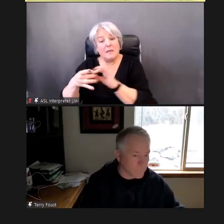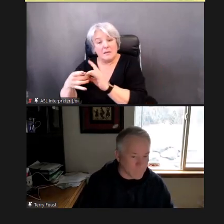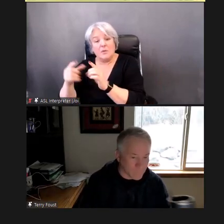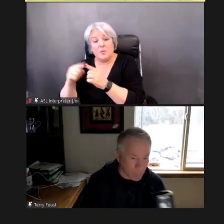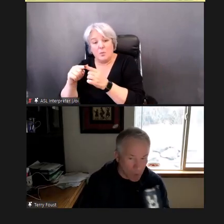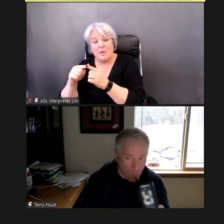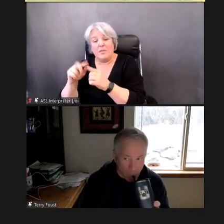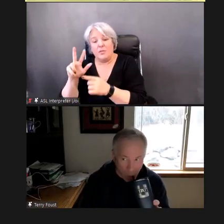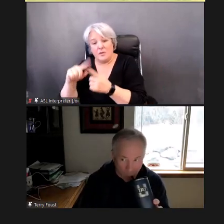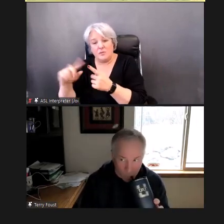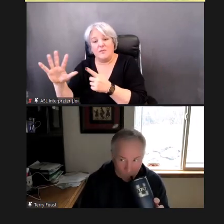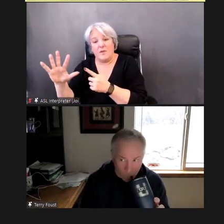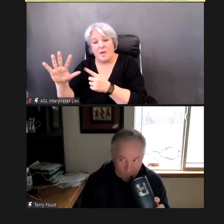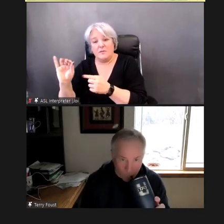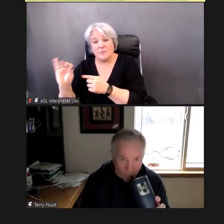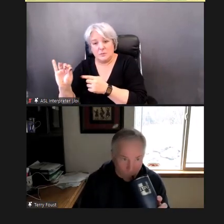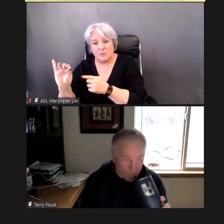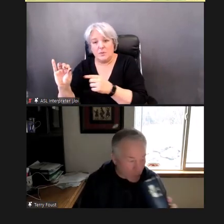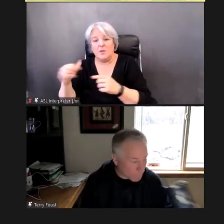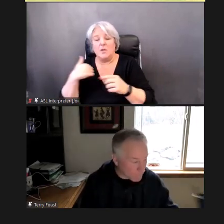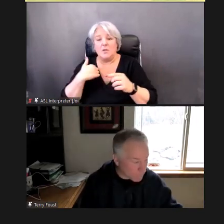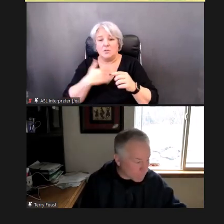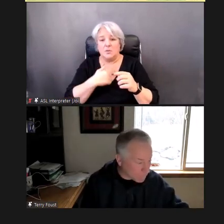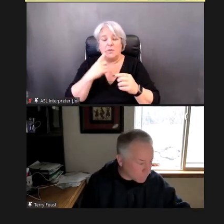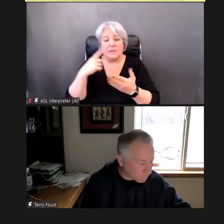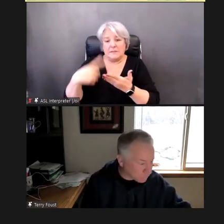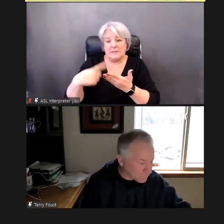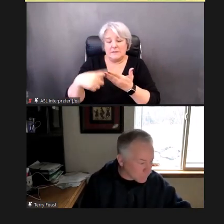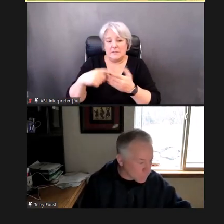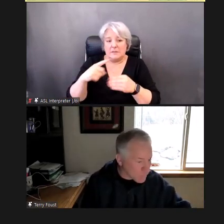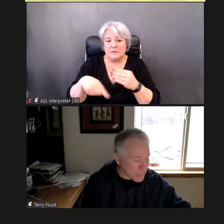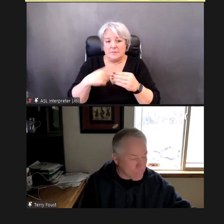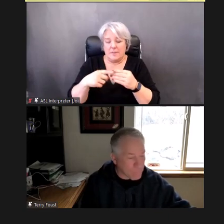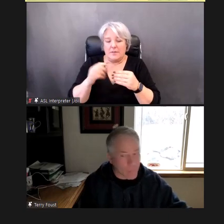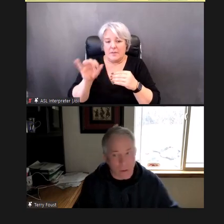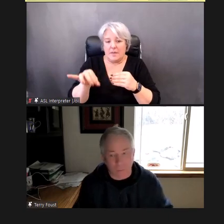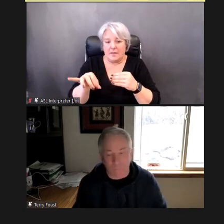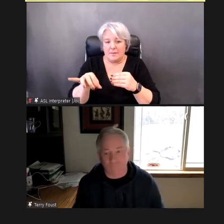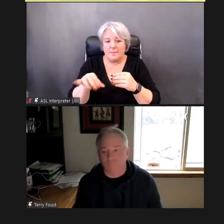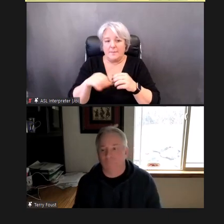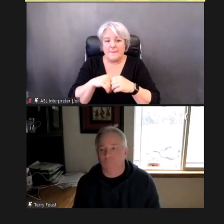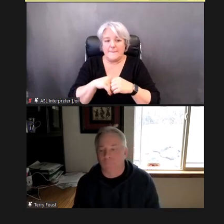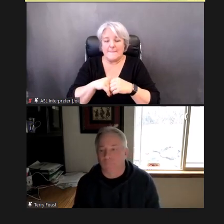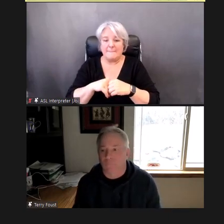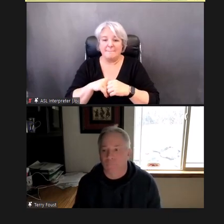about that. And then we'll talk about the --